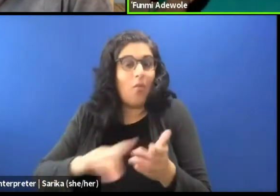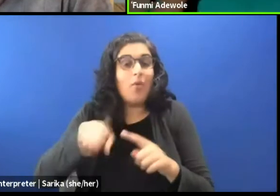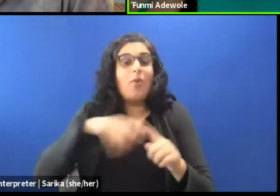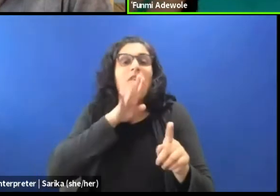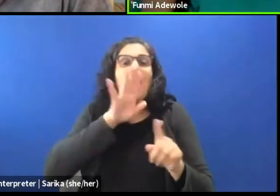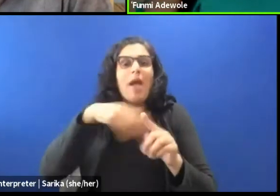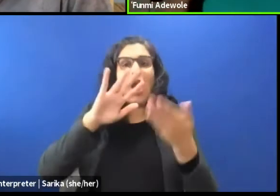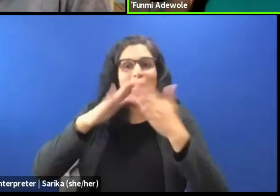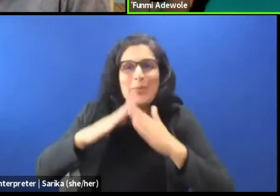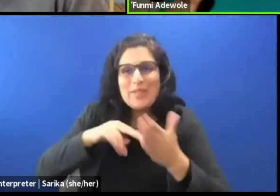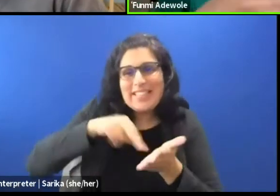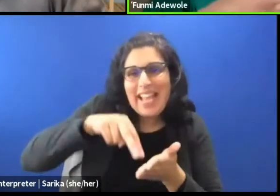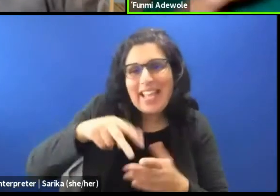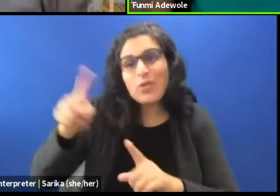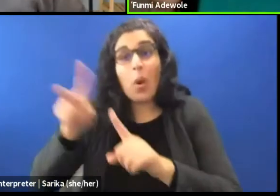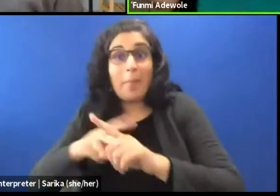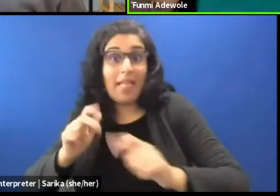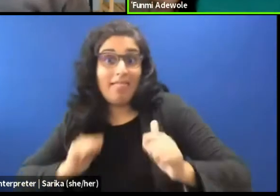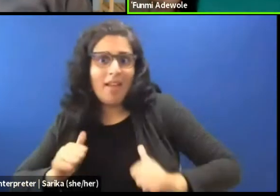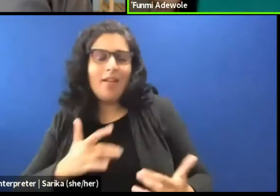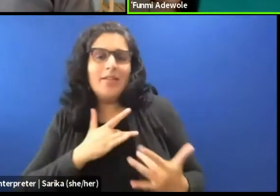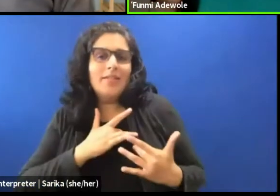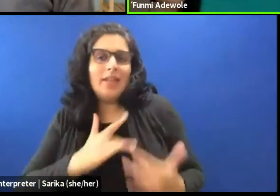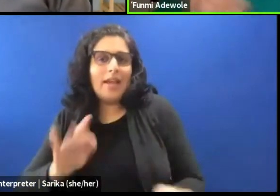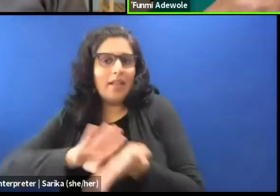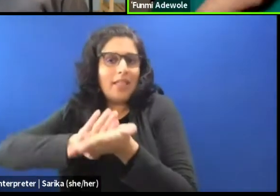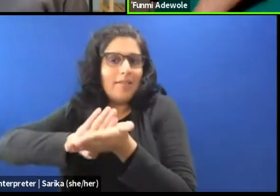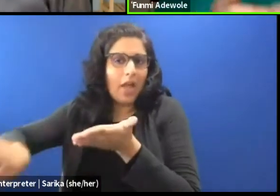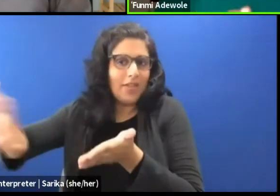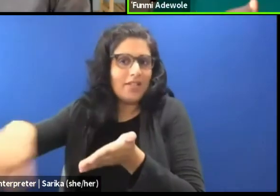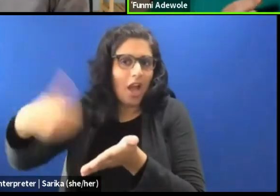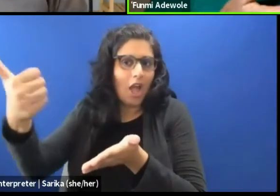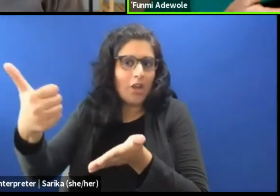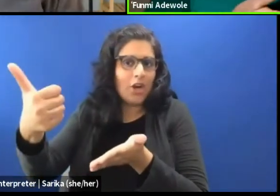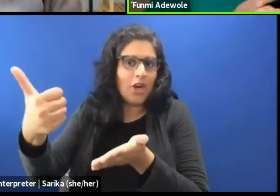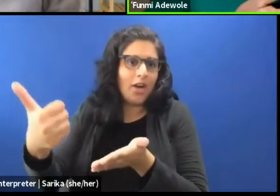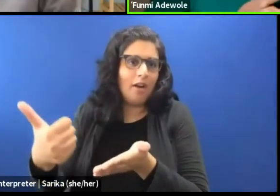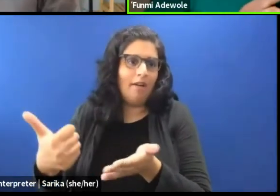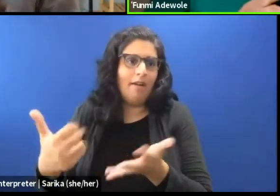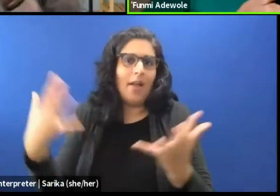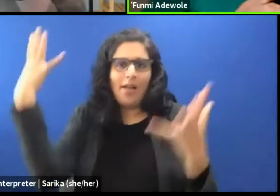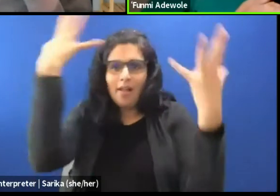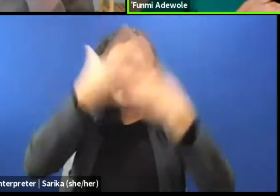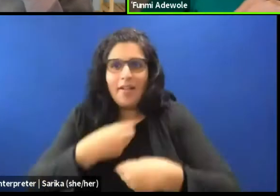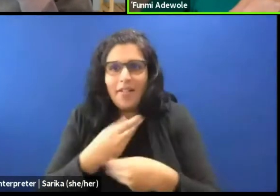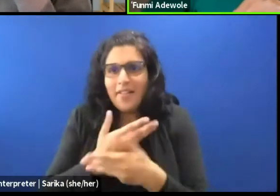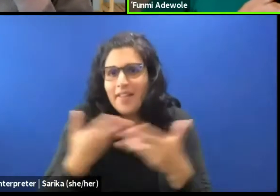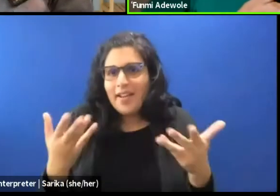or applied theater, they are often left out. These aesthetics and their relationship